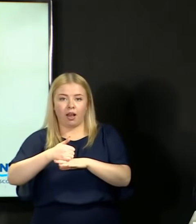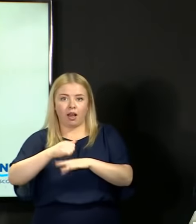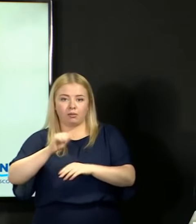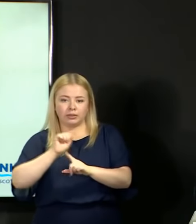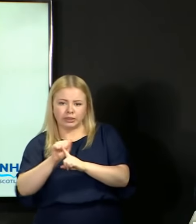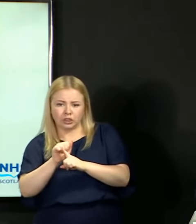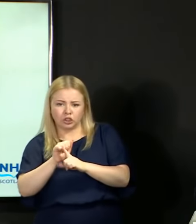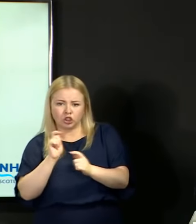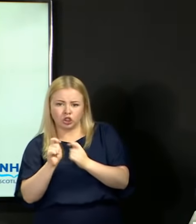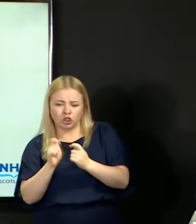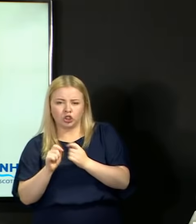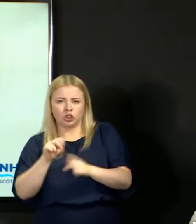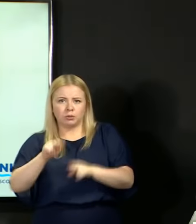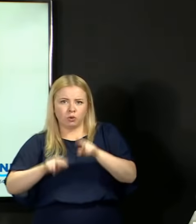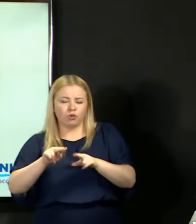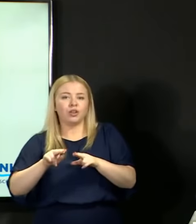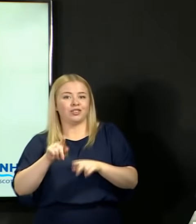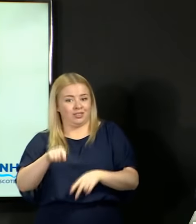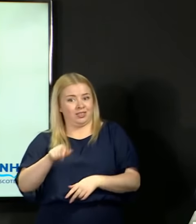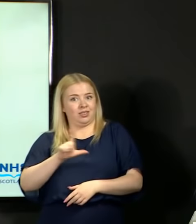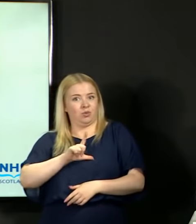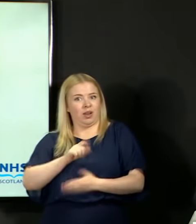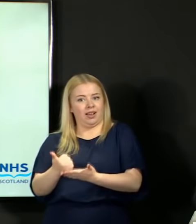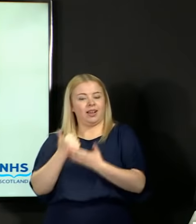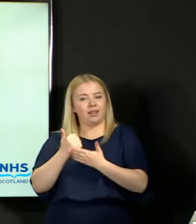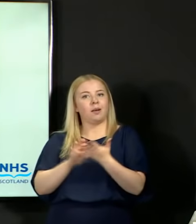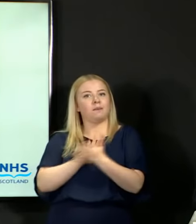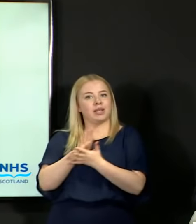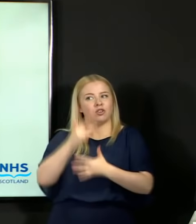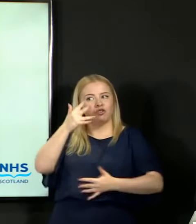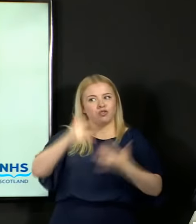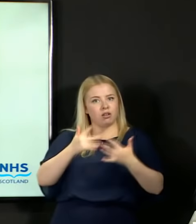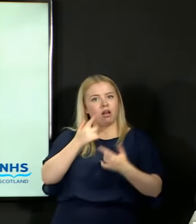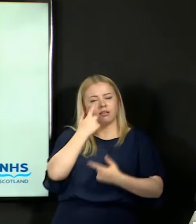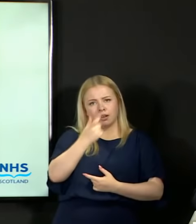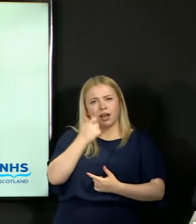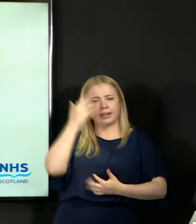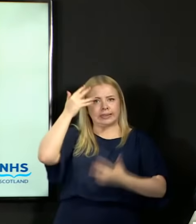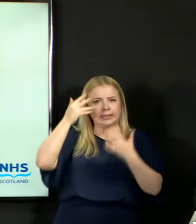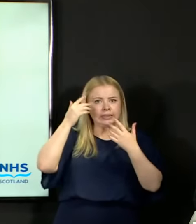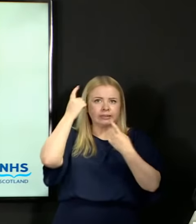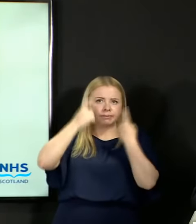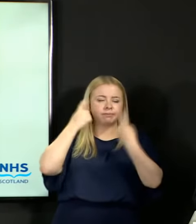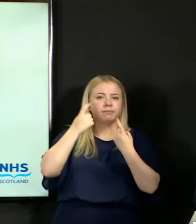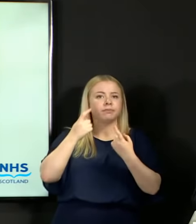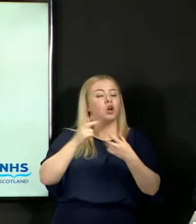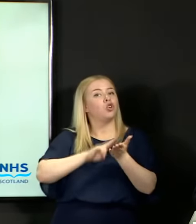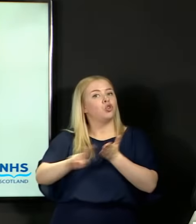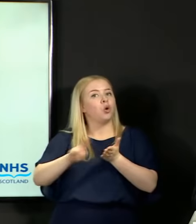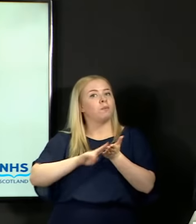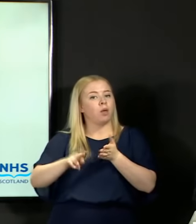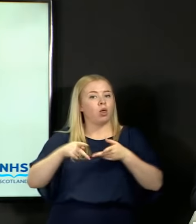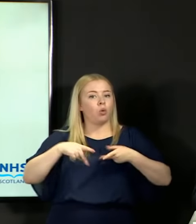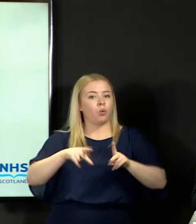able to be considered within the normal round of volatility that you will have in exam results year on year.